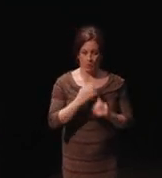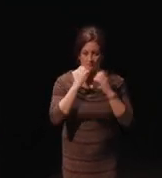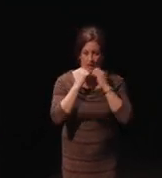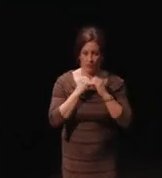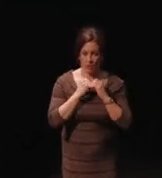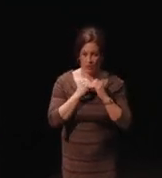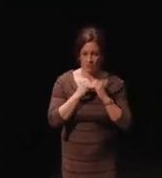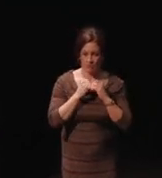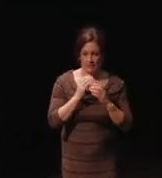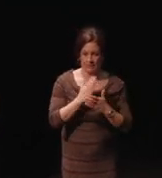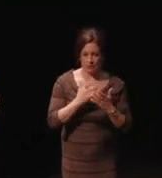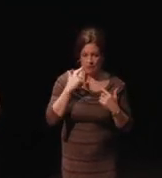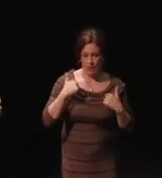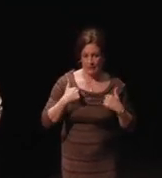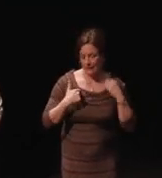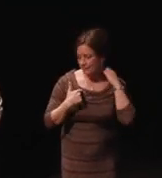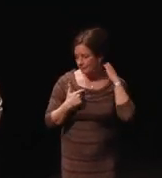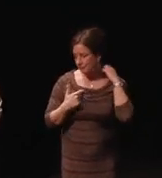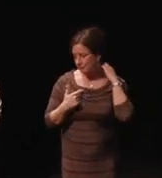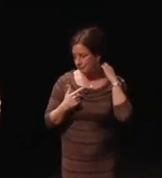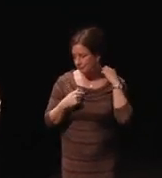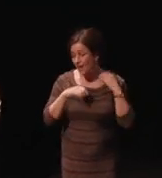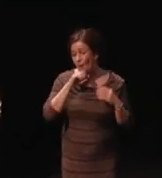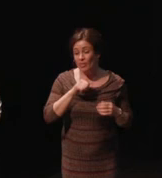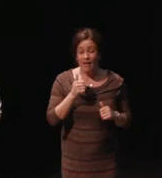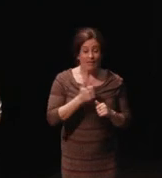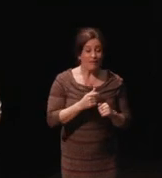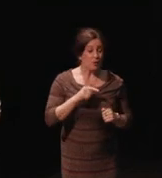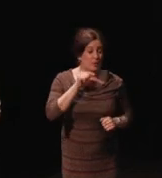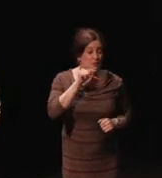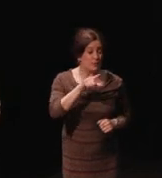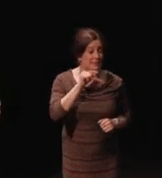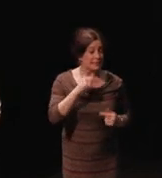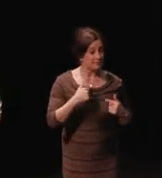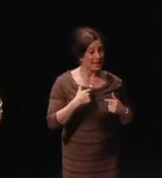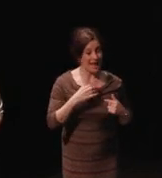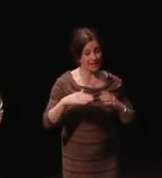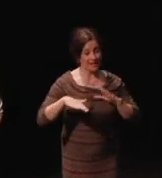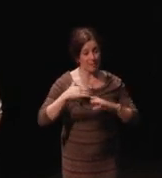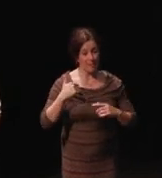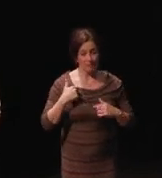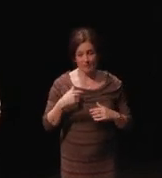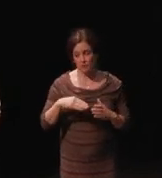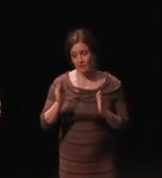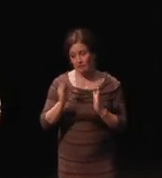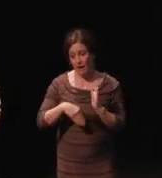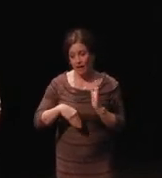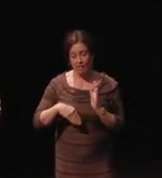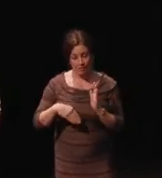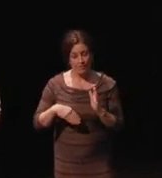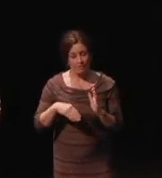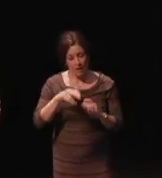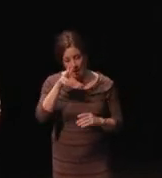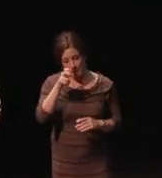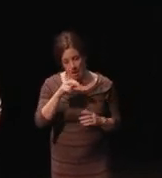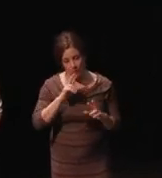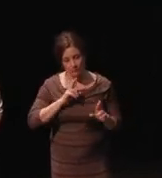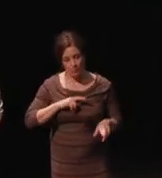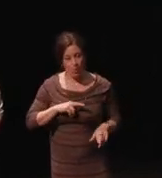for me and I would love everybody who's been tweeting me and emailing me to file the bug reports. The problem with the tweets and emails,